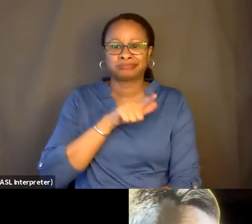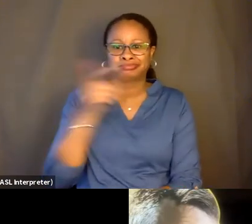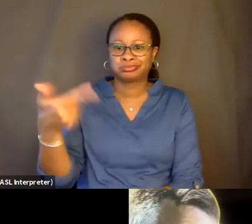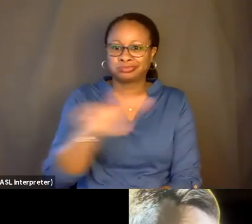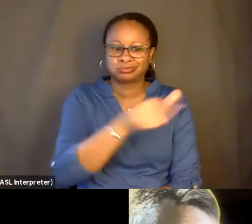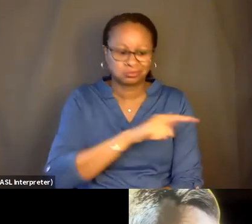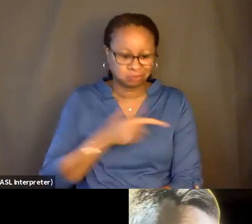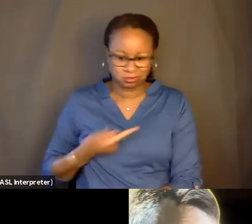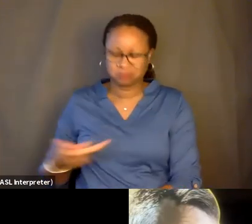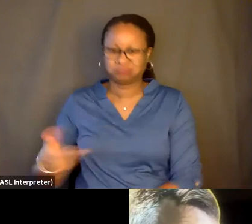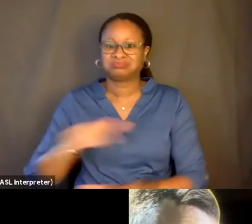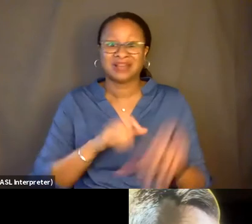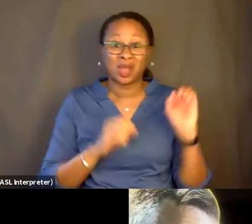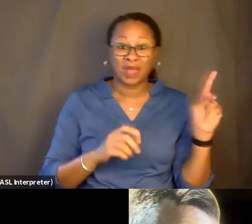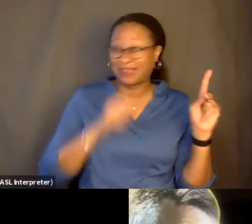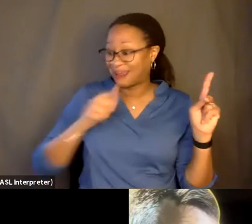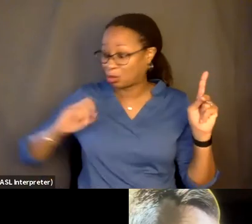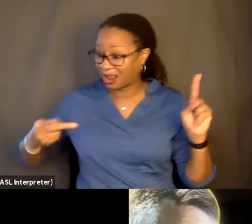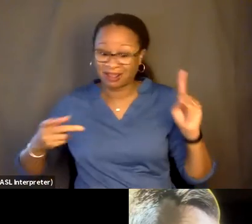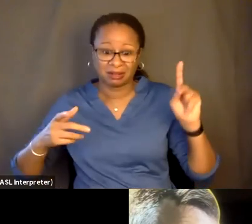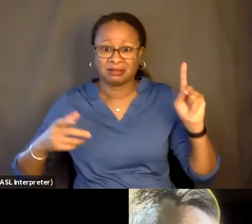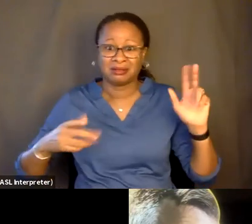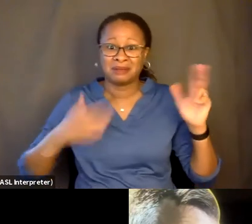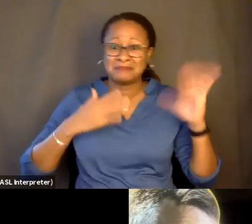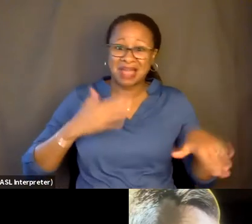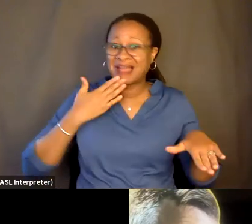it's OK it's not OK, every minute, every second.